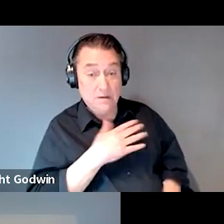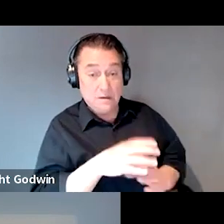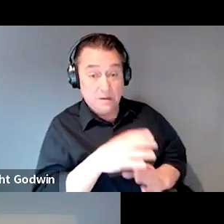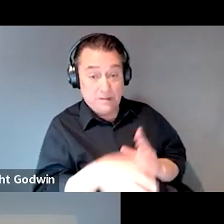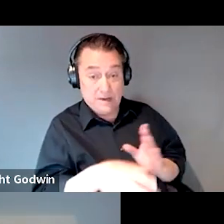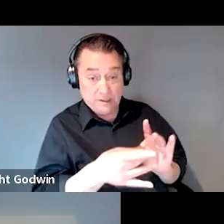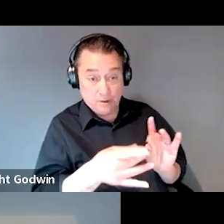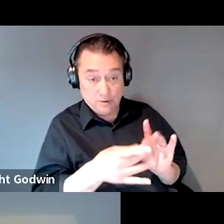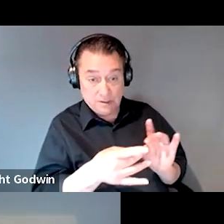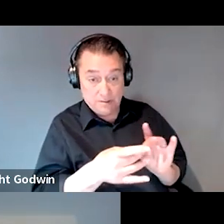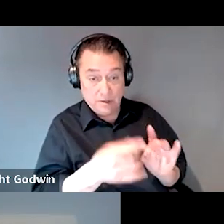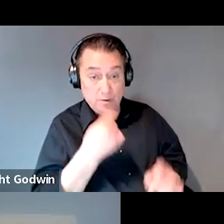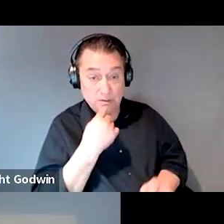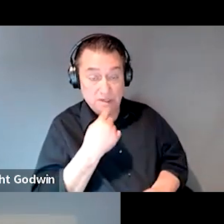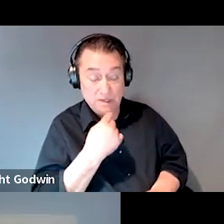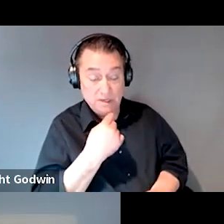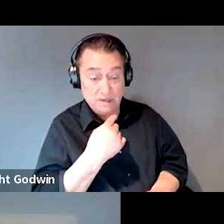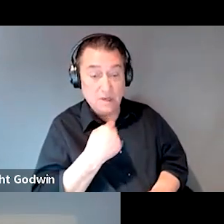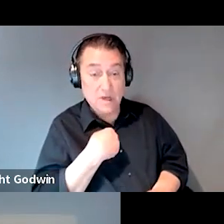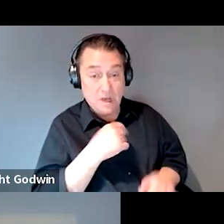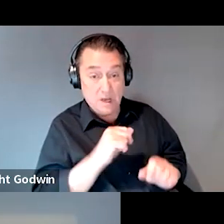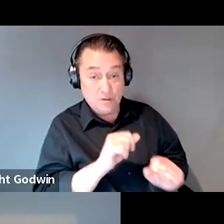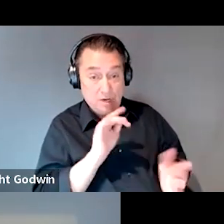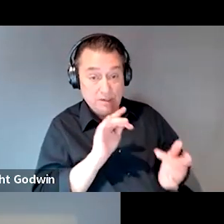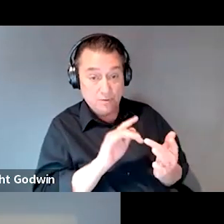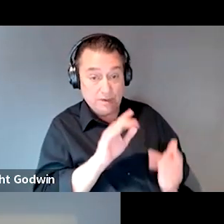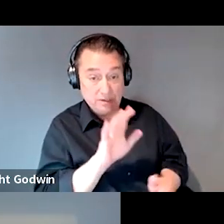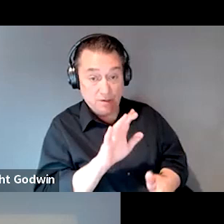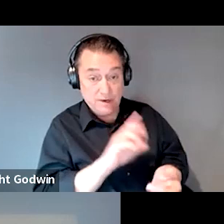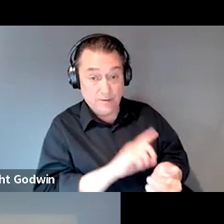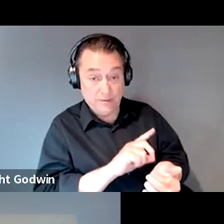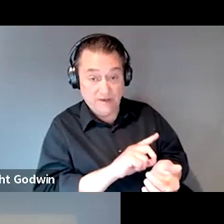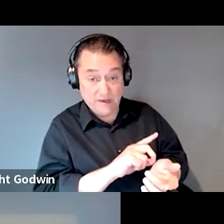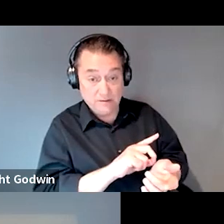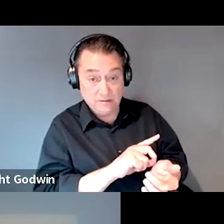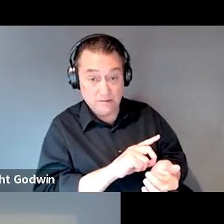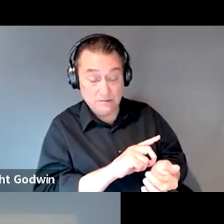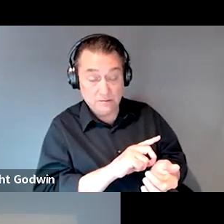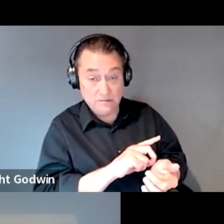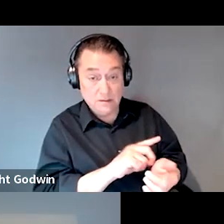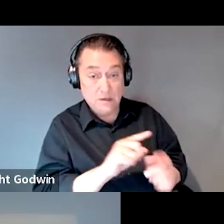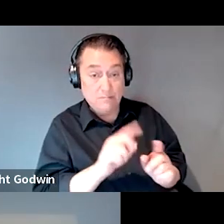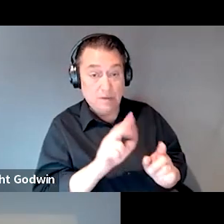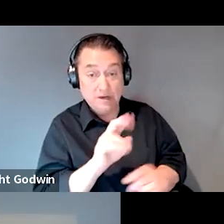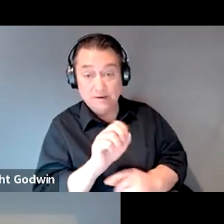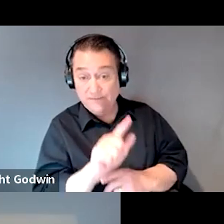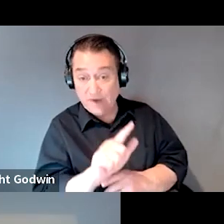you know, I will say that I attempted to reach their provider but, you know, due to volume they were, you know,